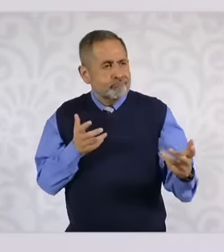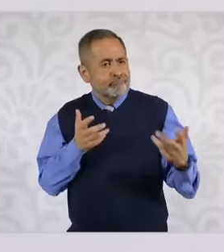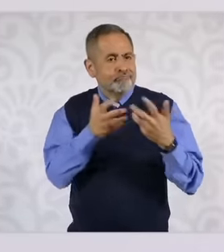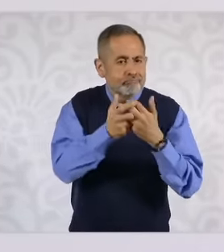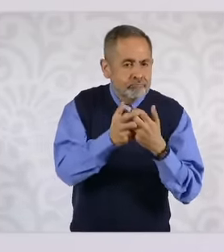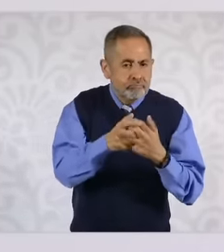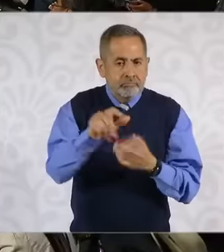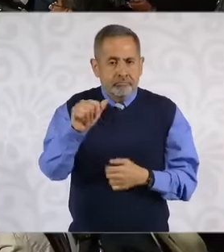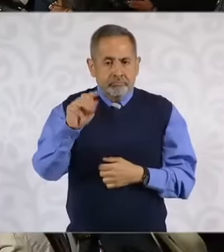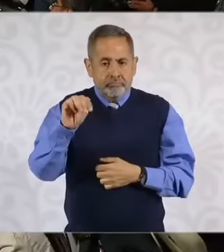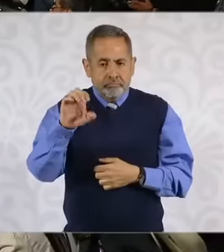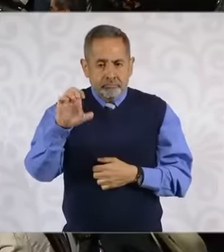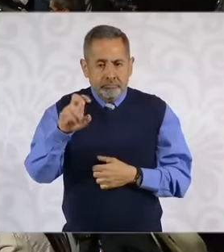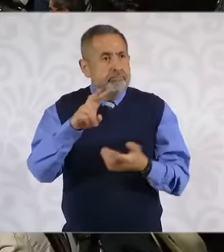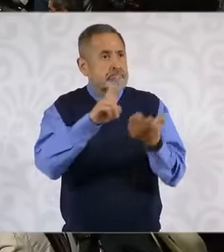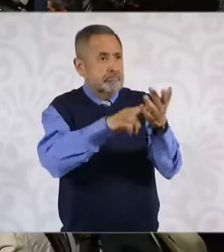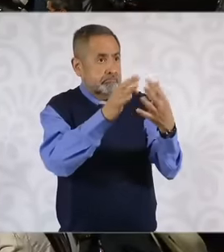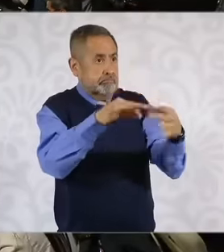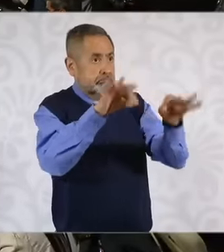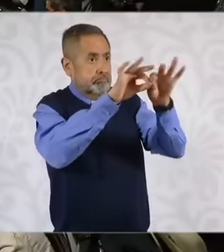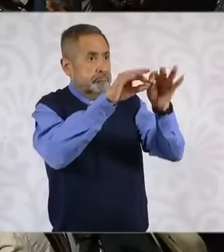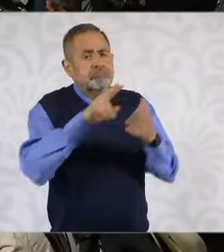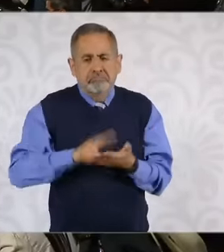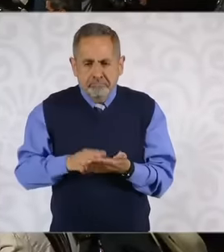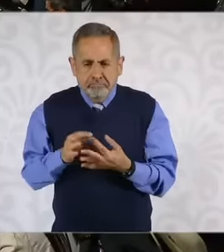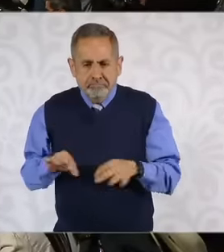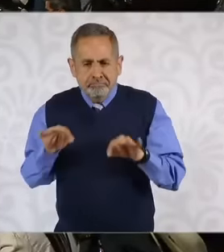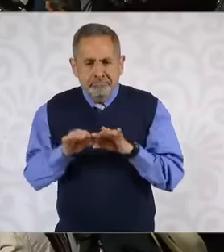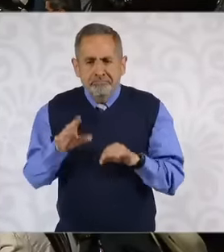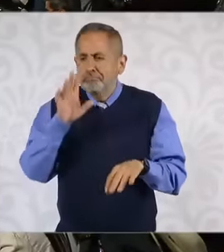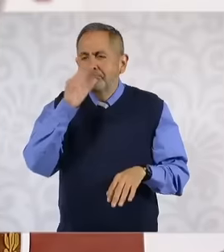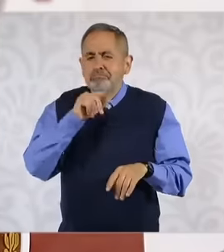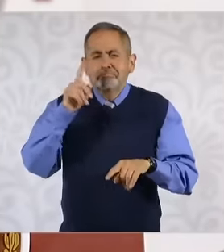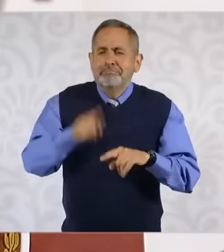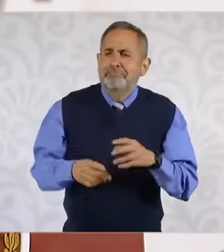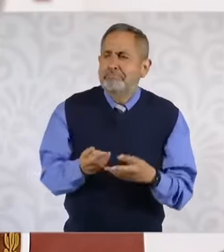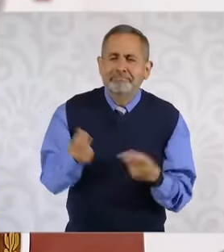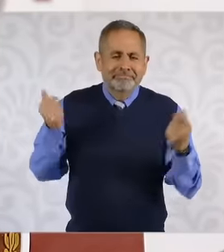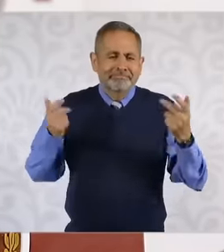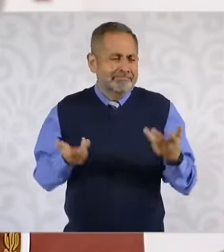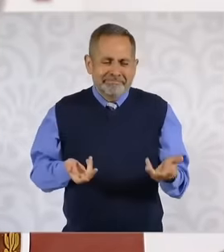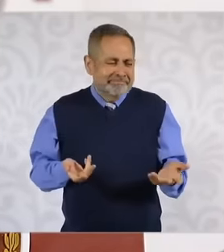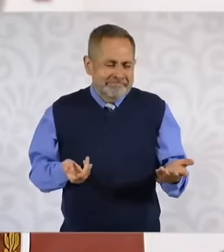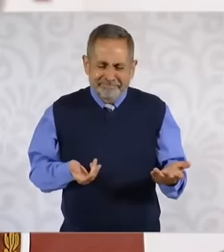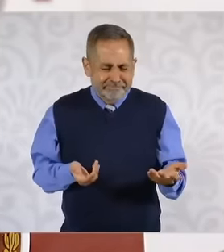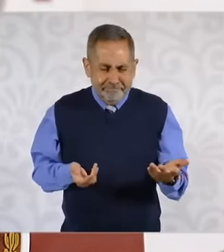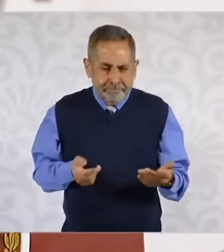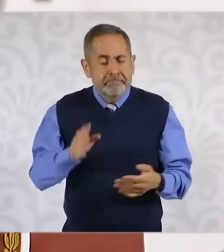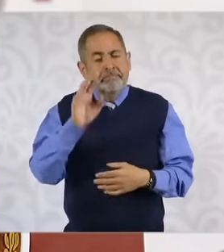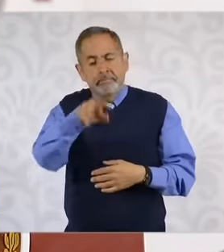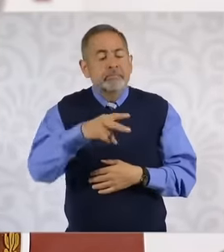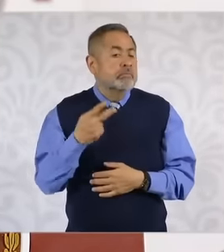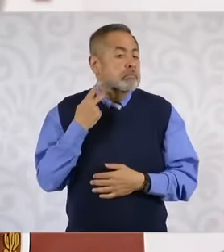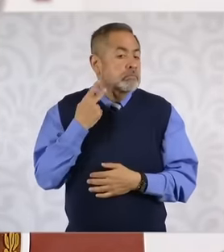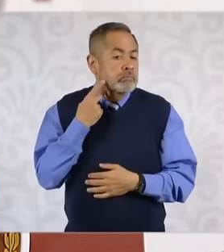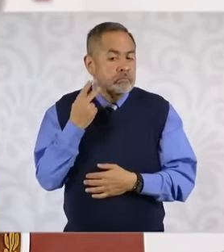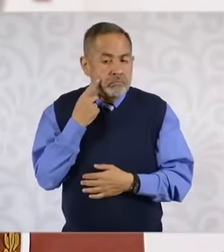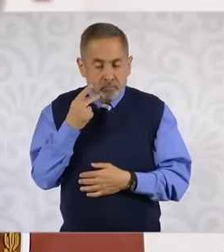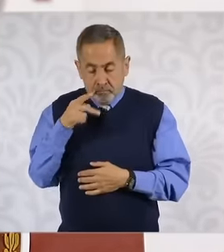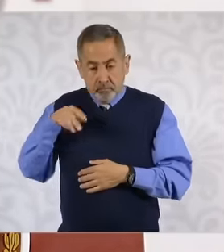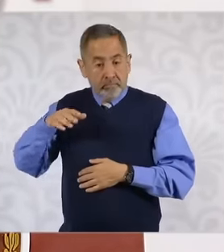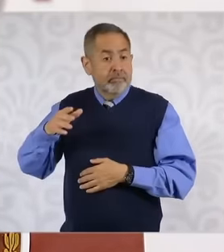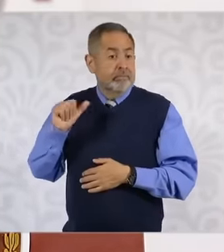Mexico and also eh There is a migration policy that President Andrés Manuel López